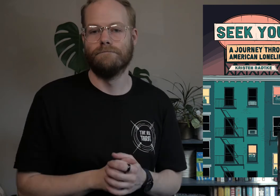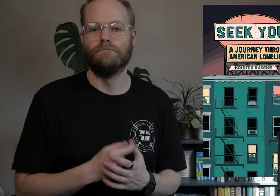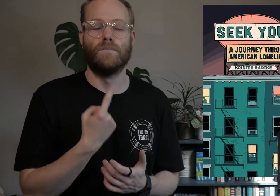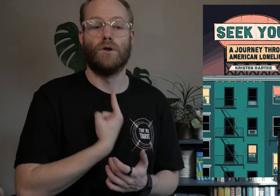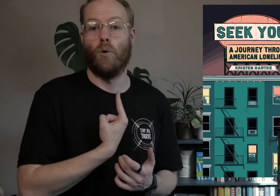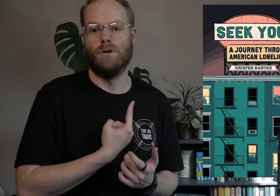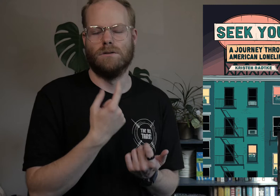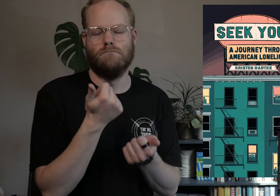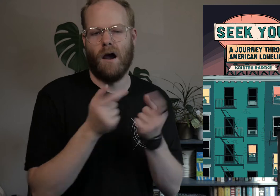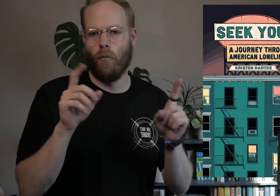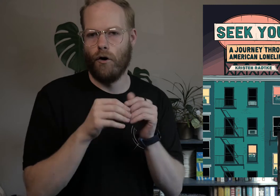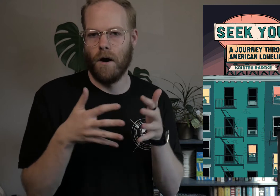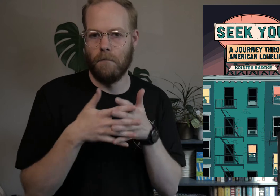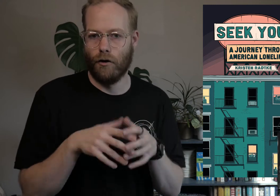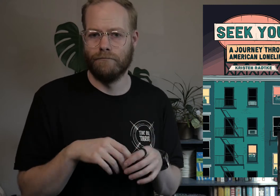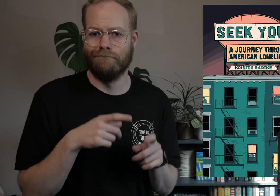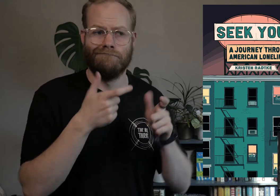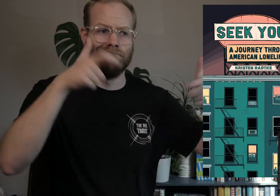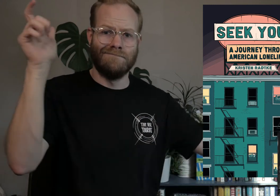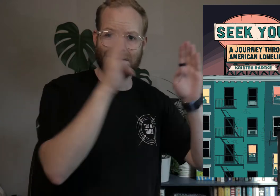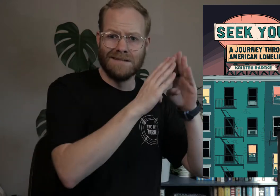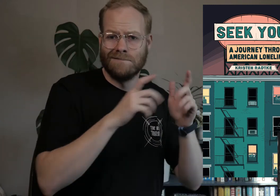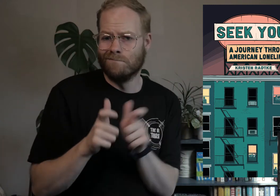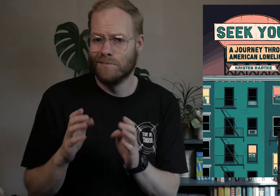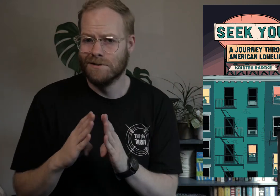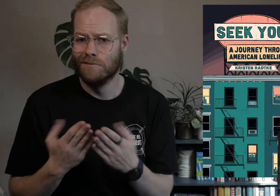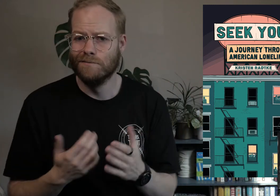Loneliness is everywhere in America, from metropolises to small towns.